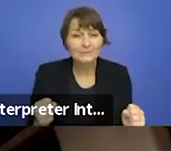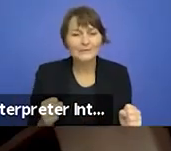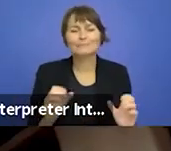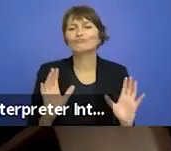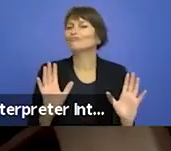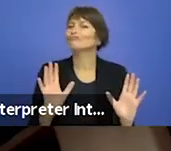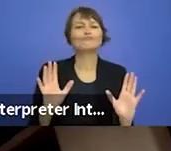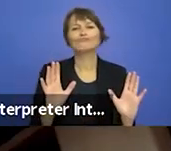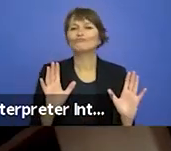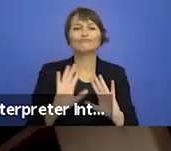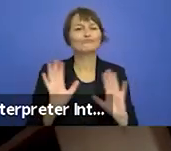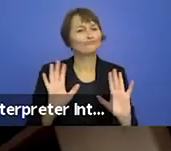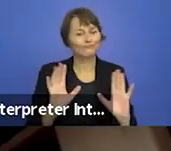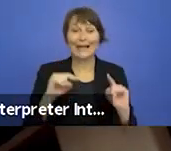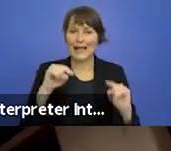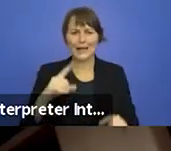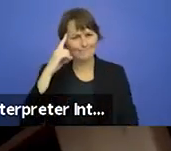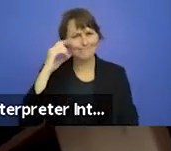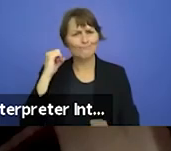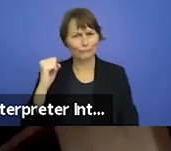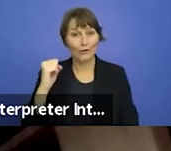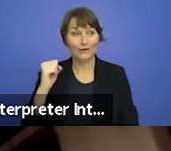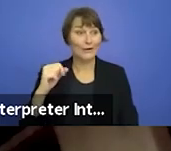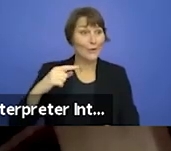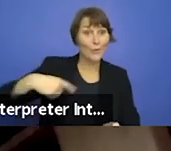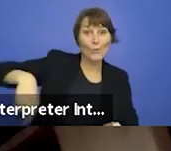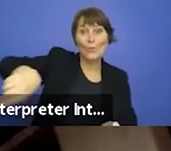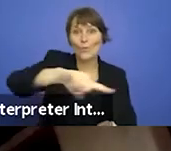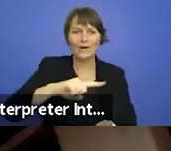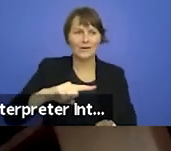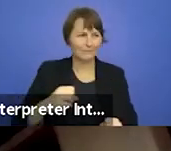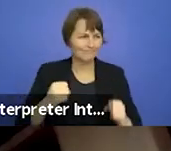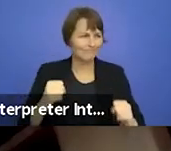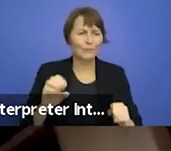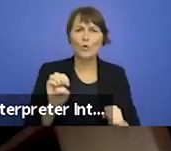I believe now more than ever we as Europeans have to lean into the ideas that seem the most